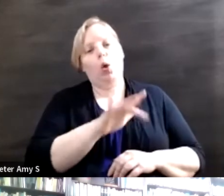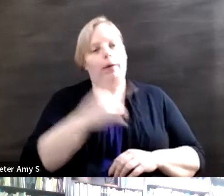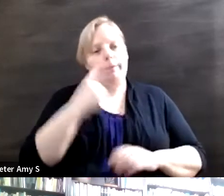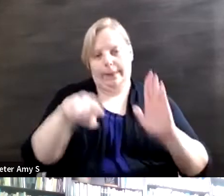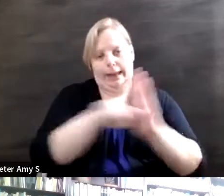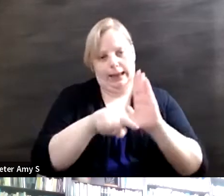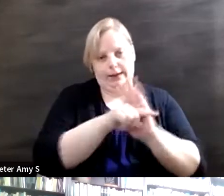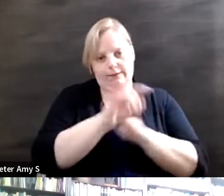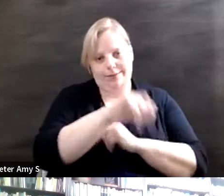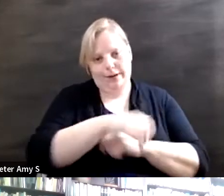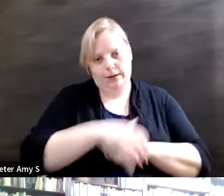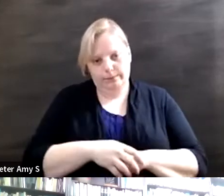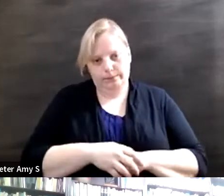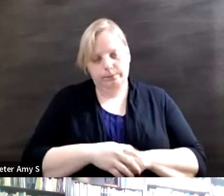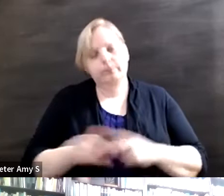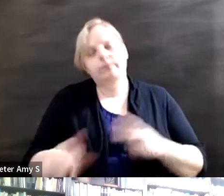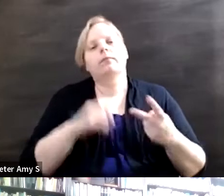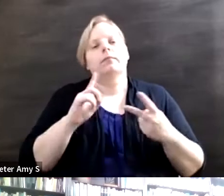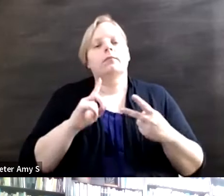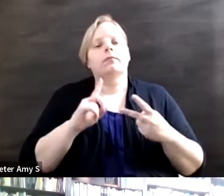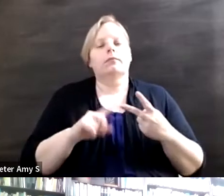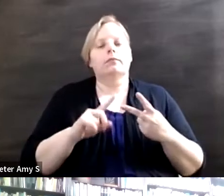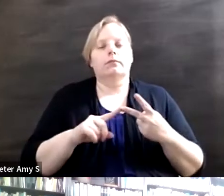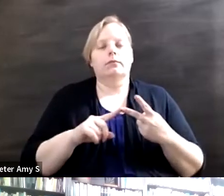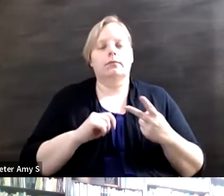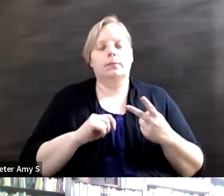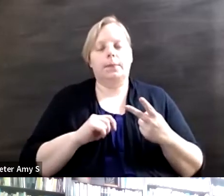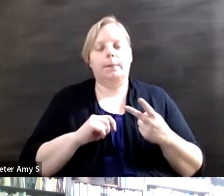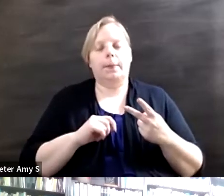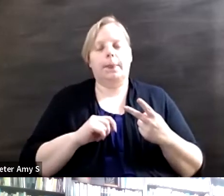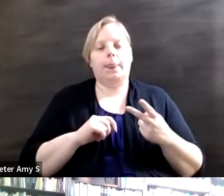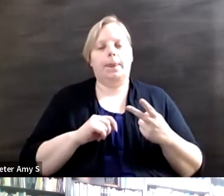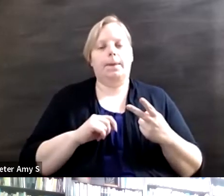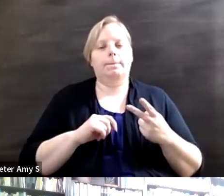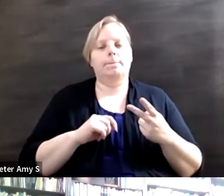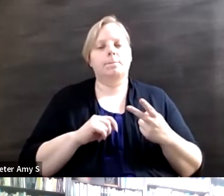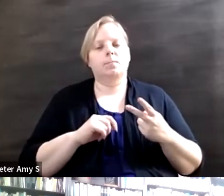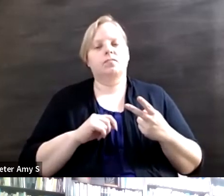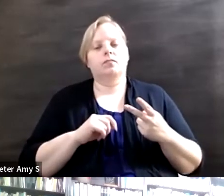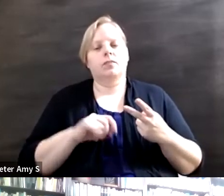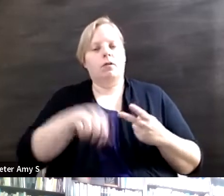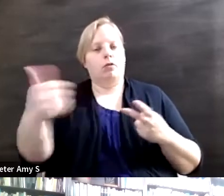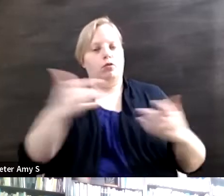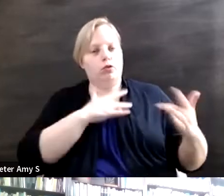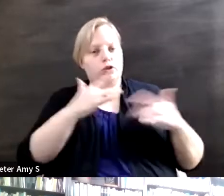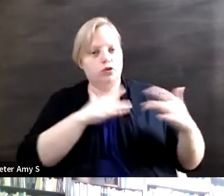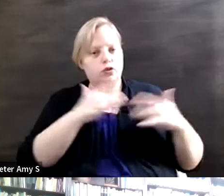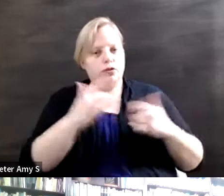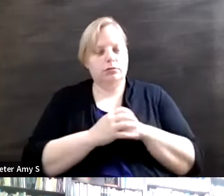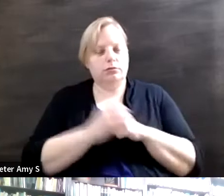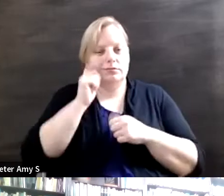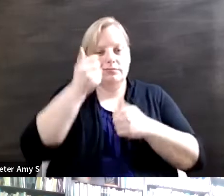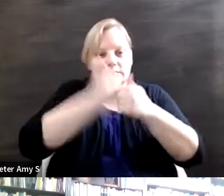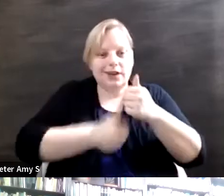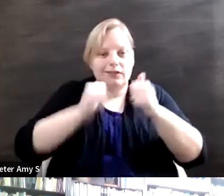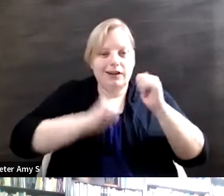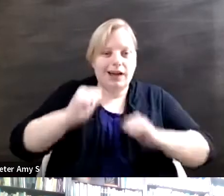then also I find it an issue of concern, the issue that every actor or actress on the disability